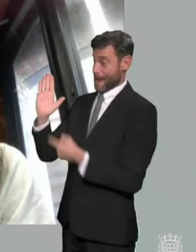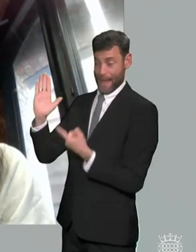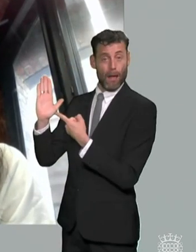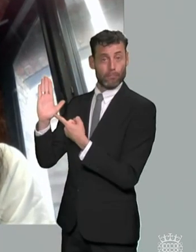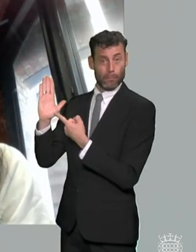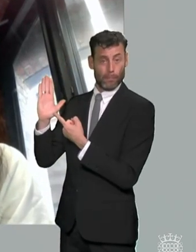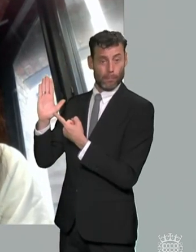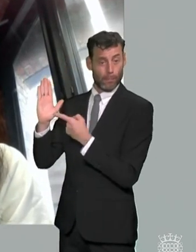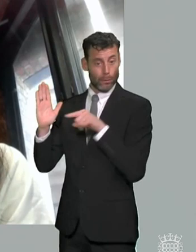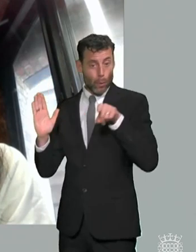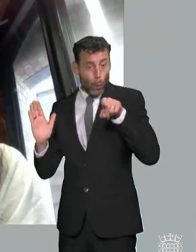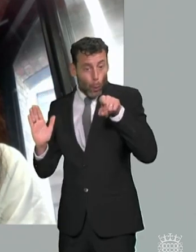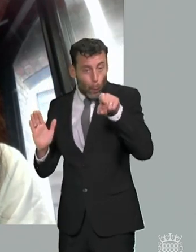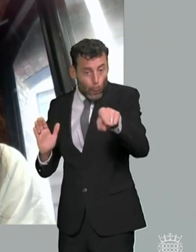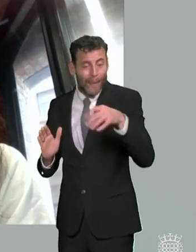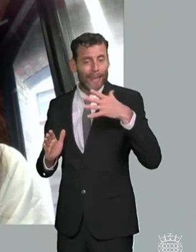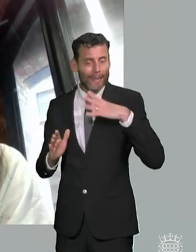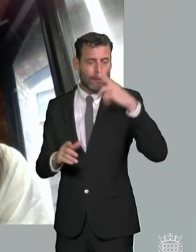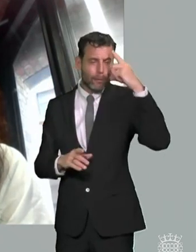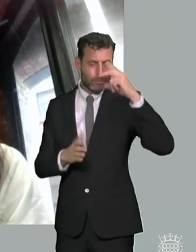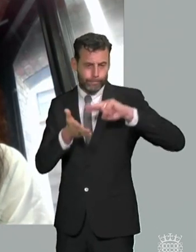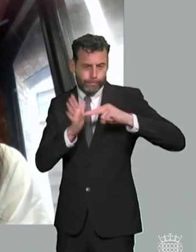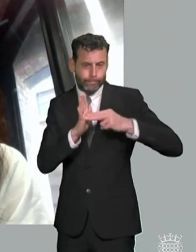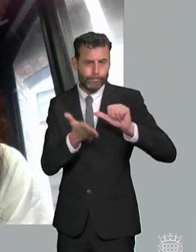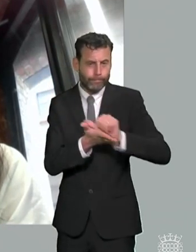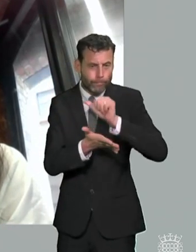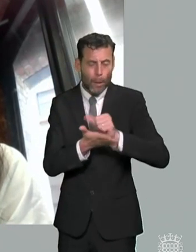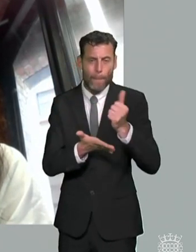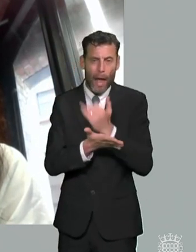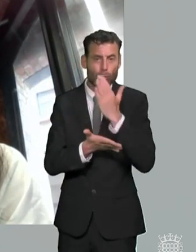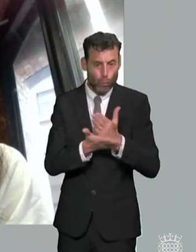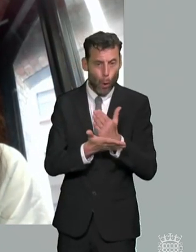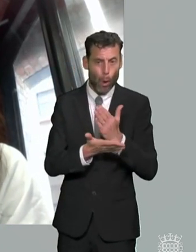those services are properly engaged and that the system operates in the way that the legislation